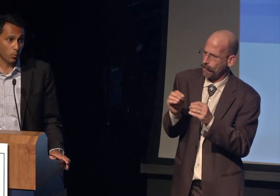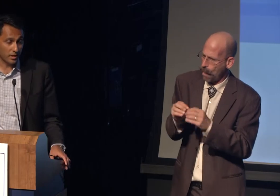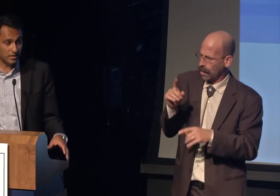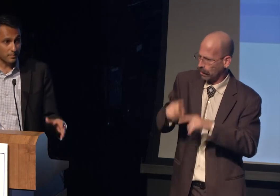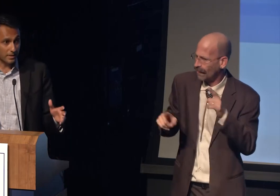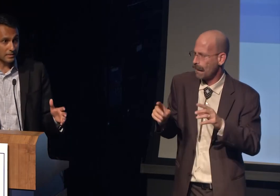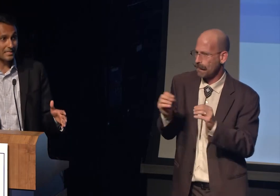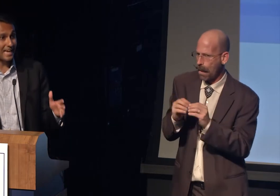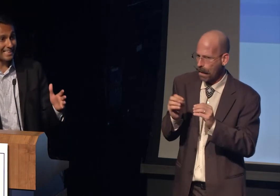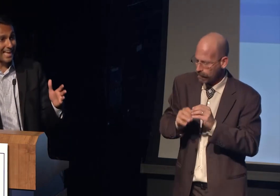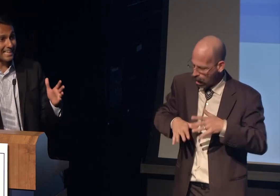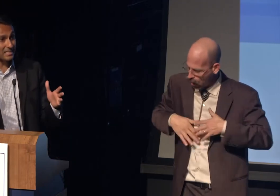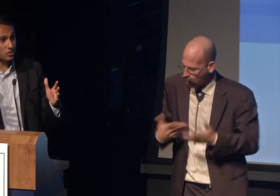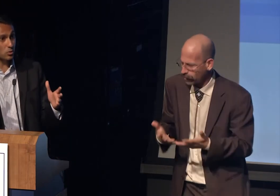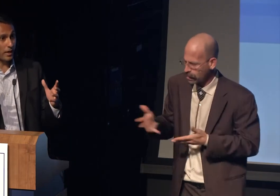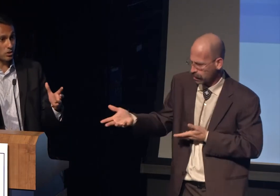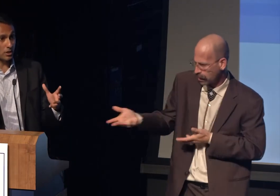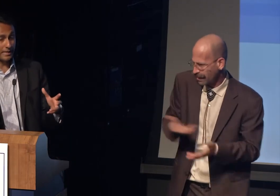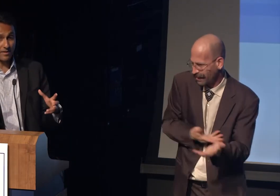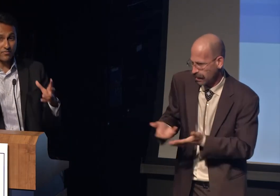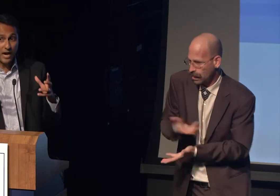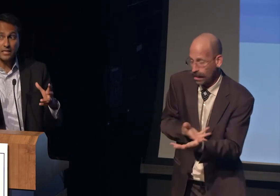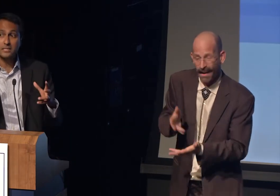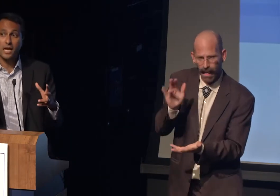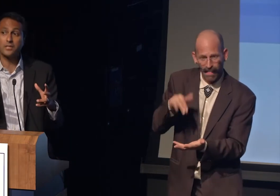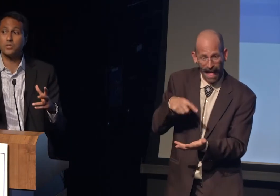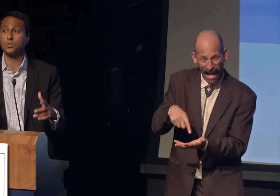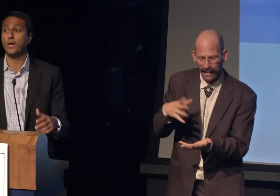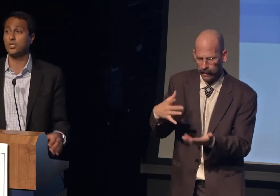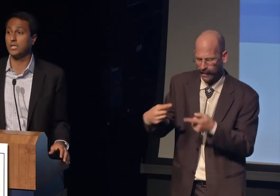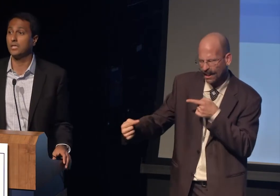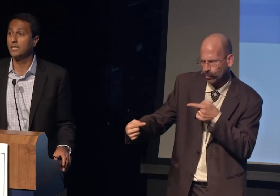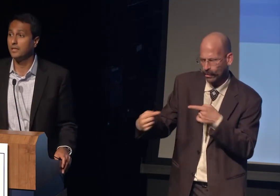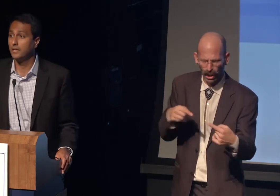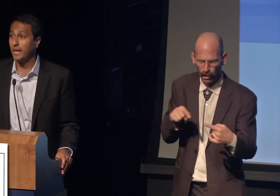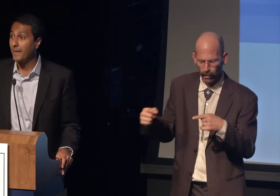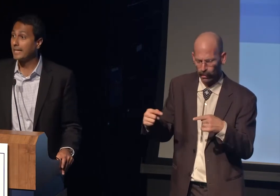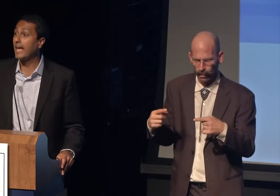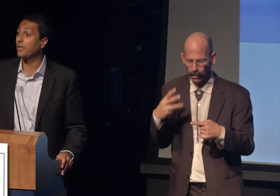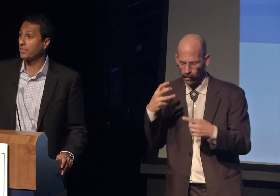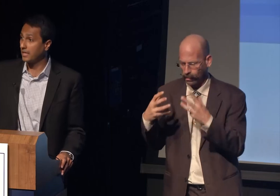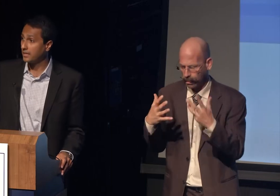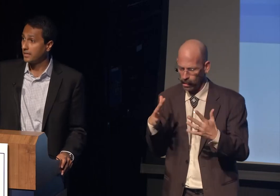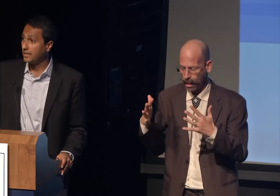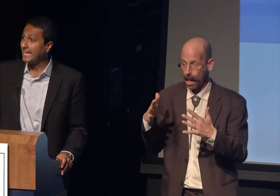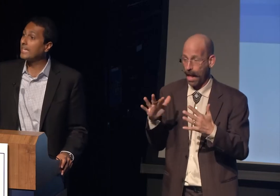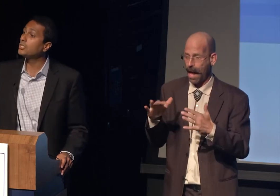What's it mean to take that volatile situation and make it healthy?